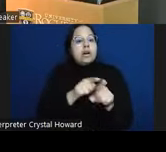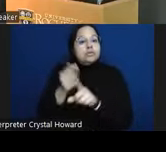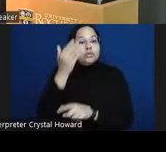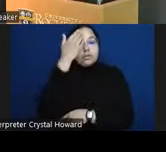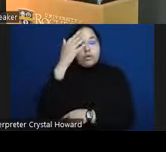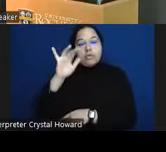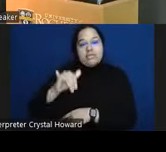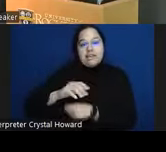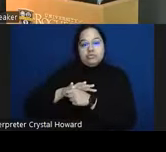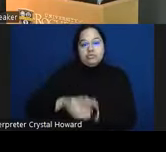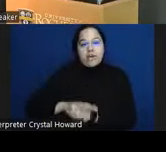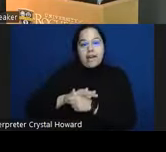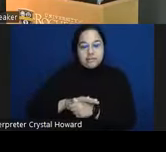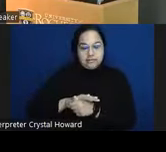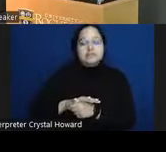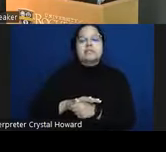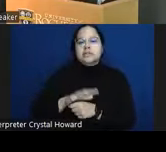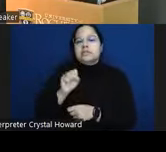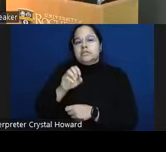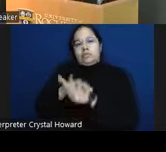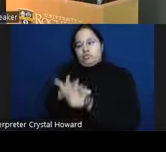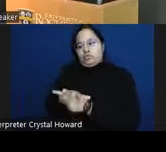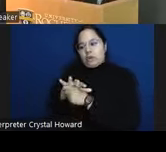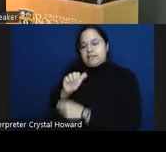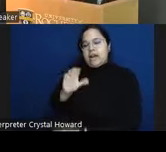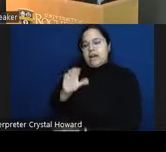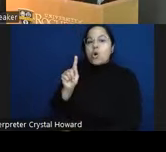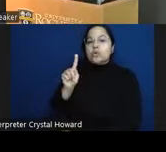experienced by minority group and adapting to a majority group's culture this can include things